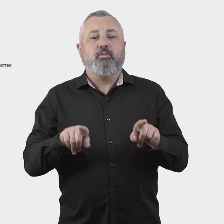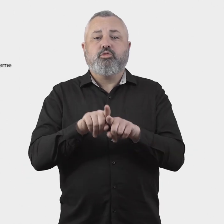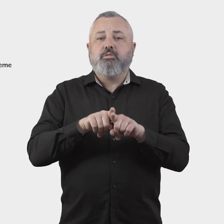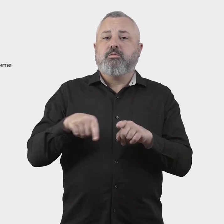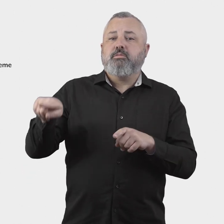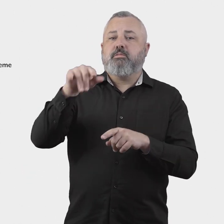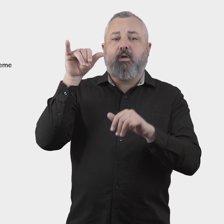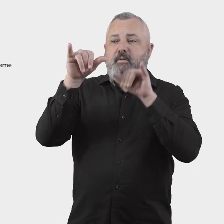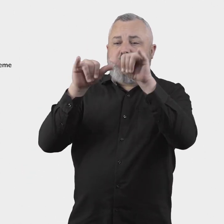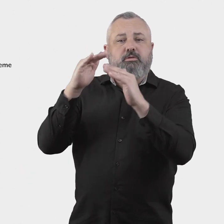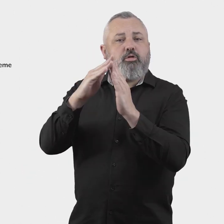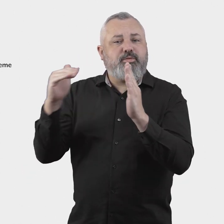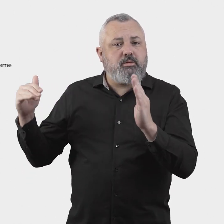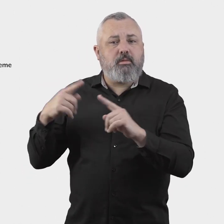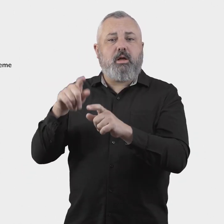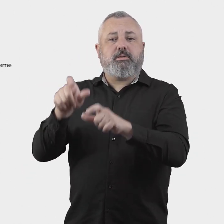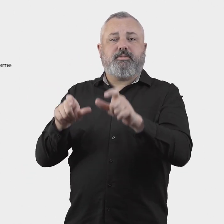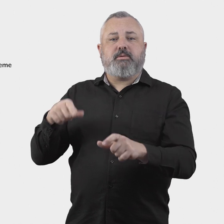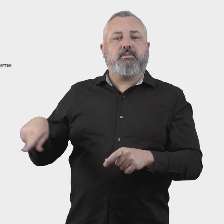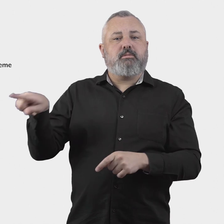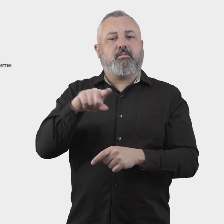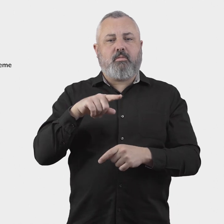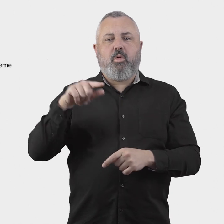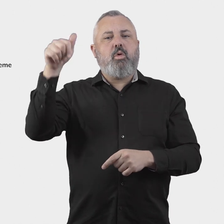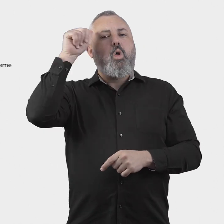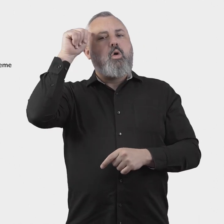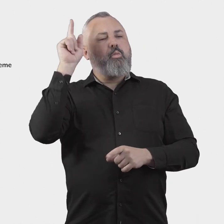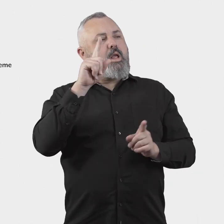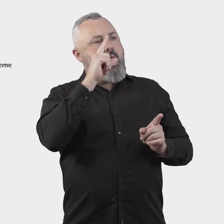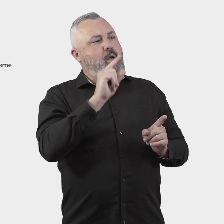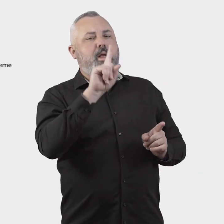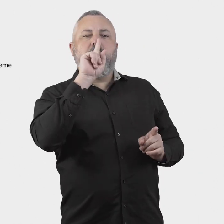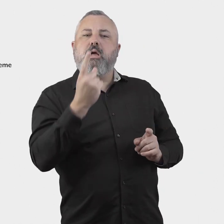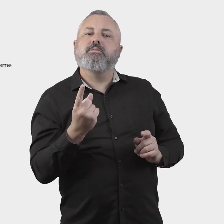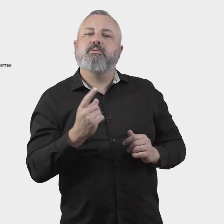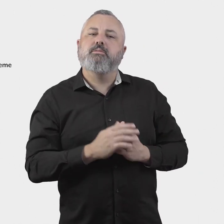manage and meet the expectations of aviation customers and the industry.